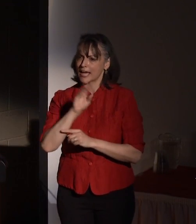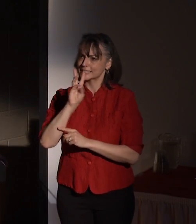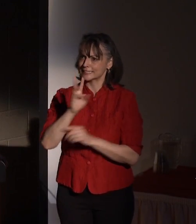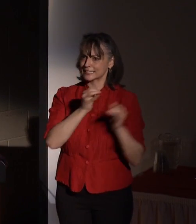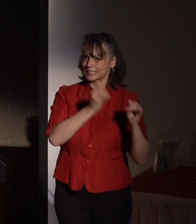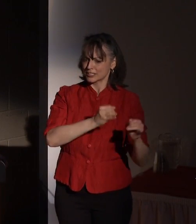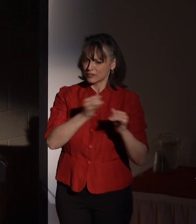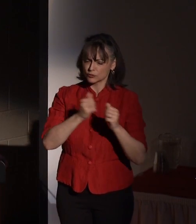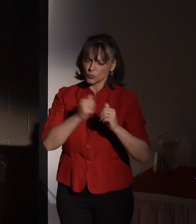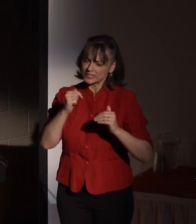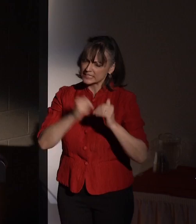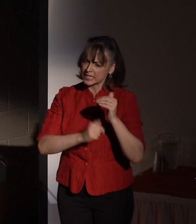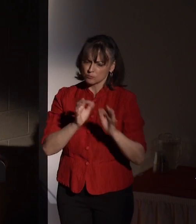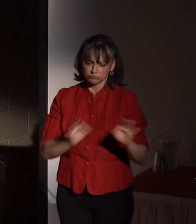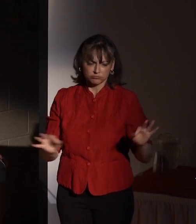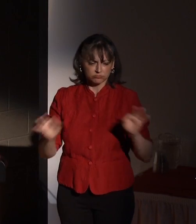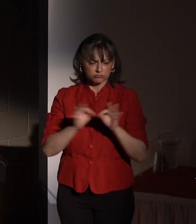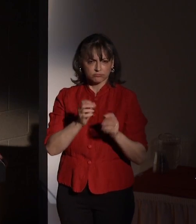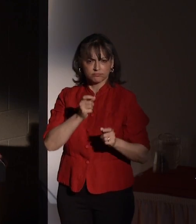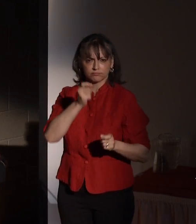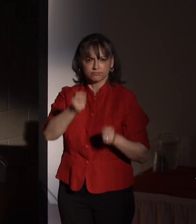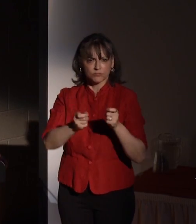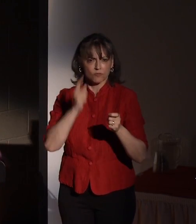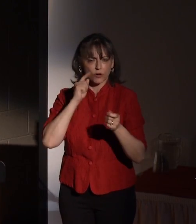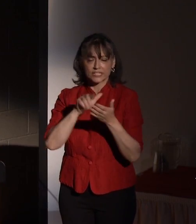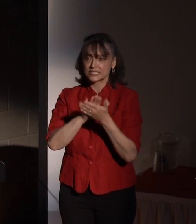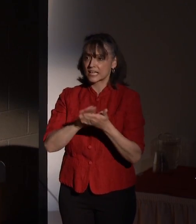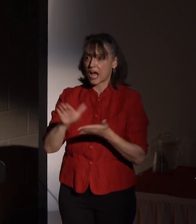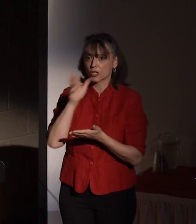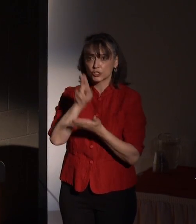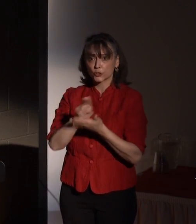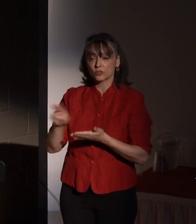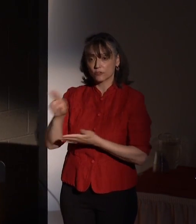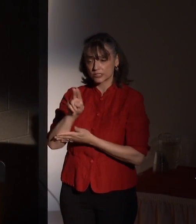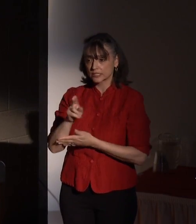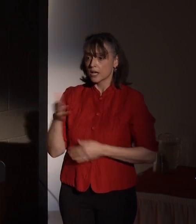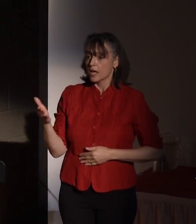meaningful ties to this great university. Individuals who have expanded the body of knowledge in their